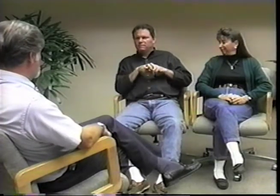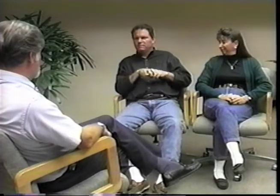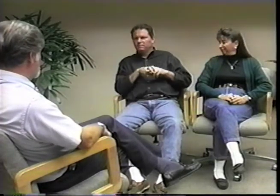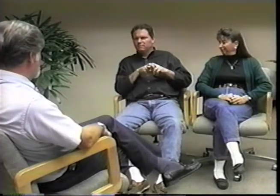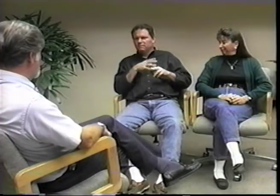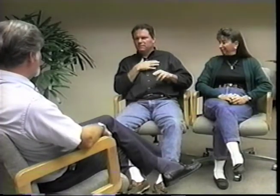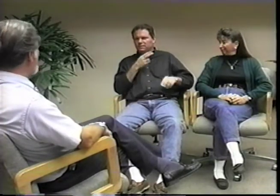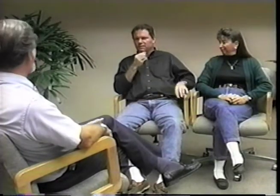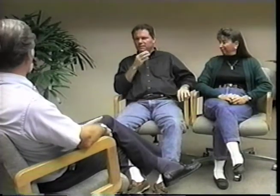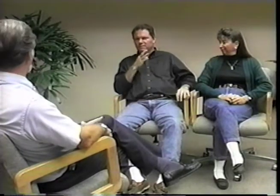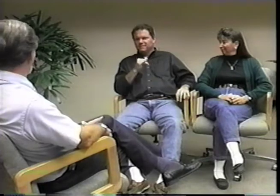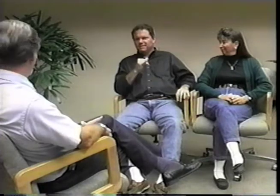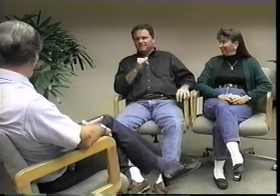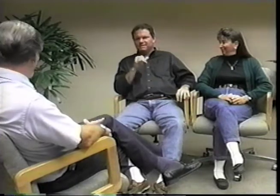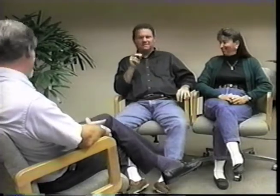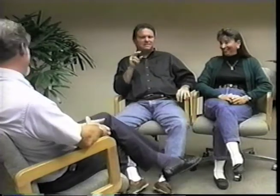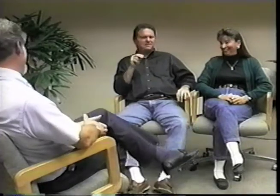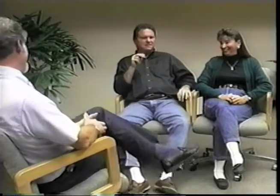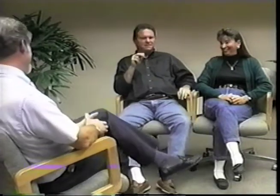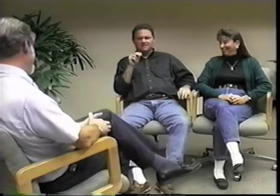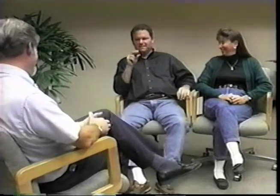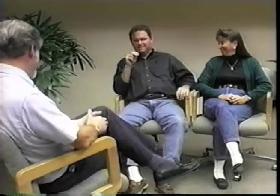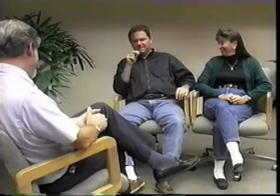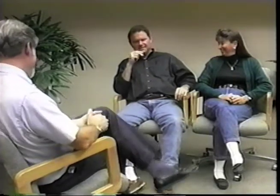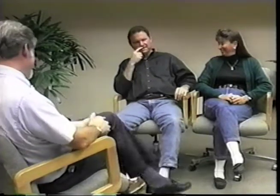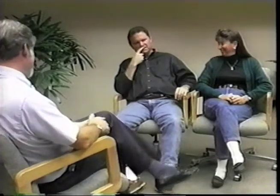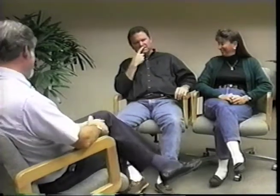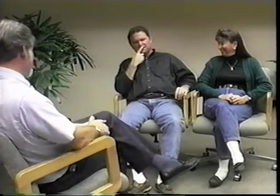I'm just a couch potato. No I'm just kidding.